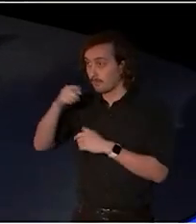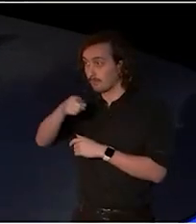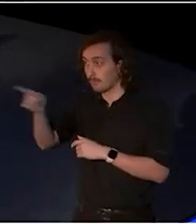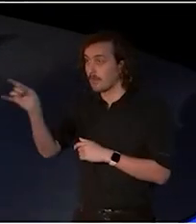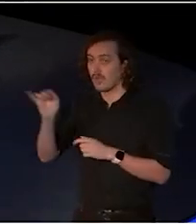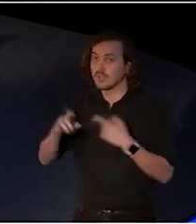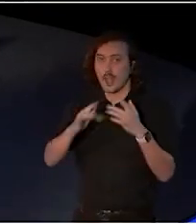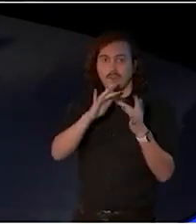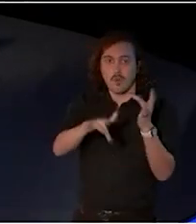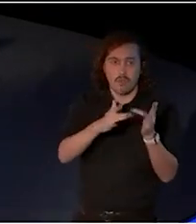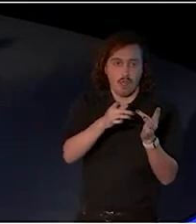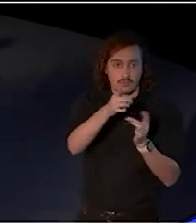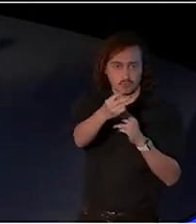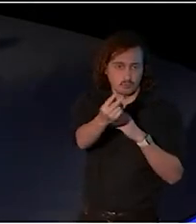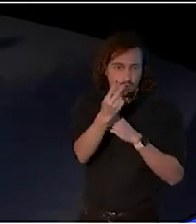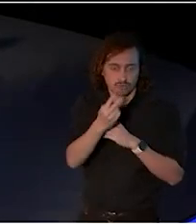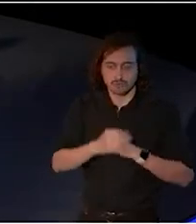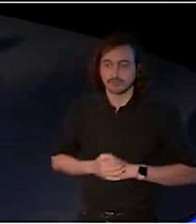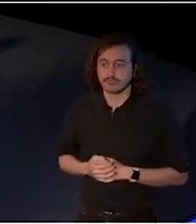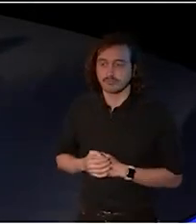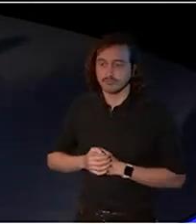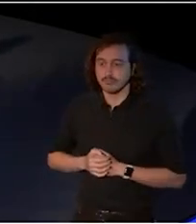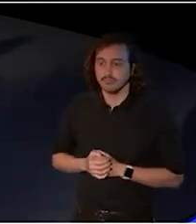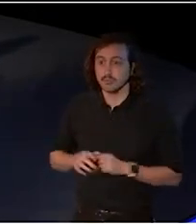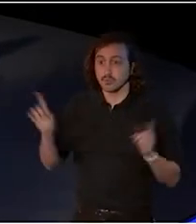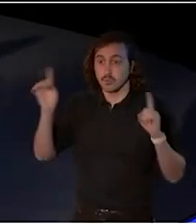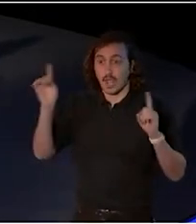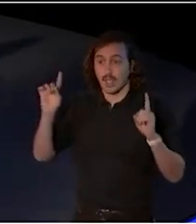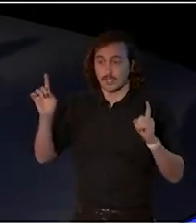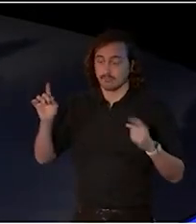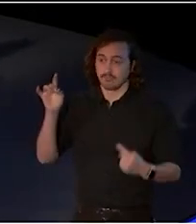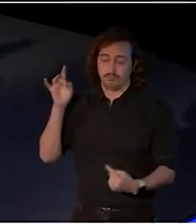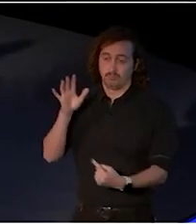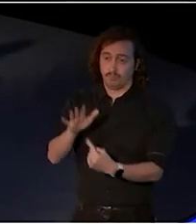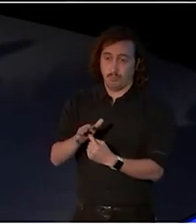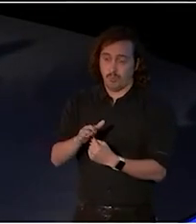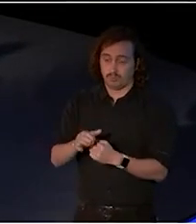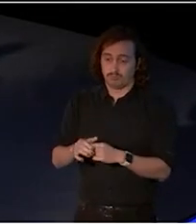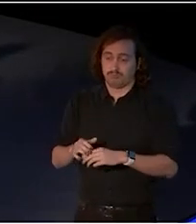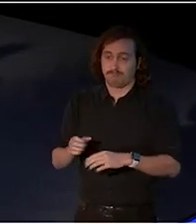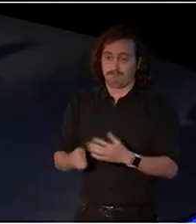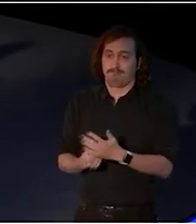Today is a historic occasion and the building the beginning